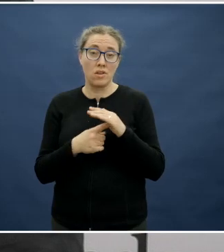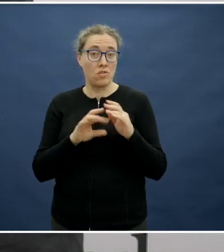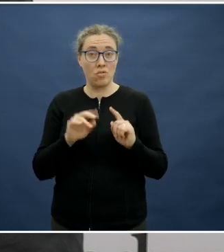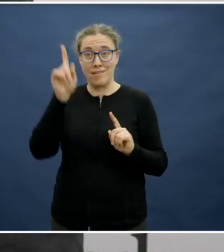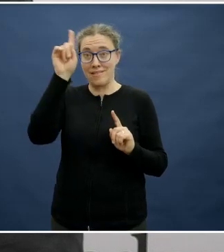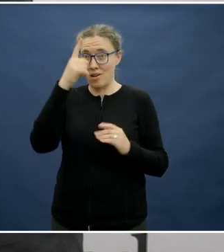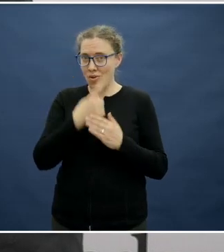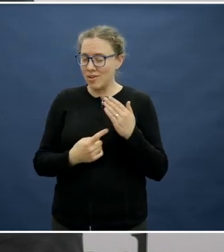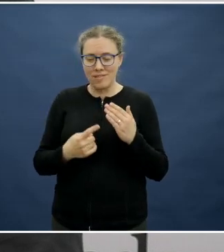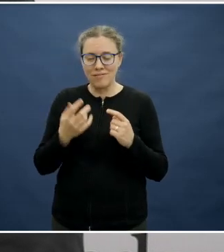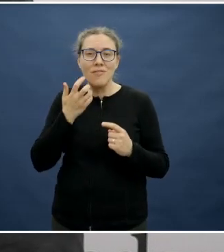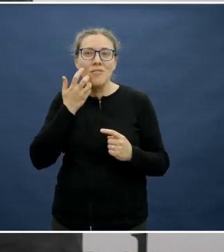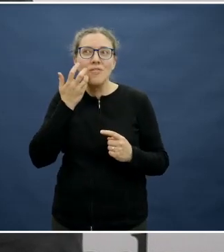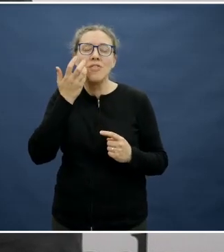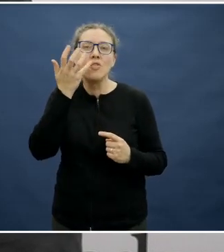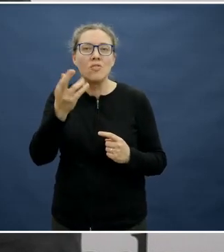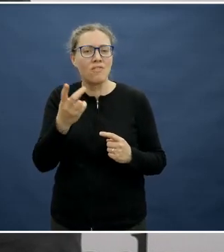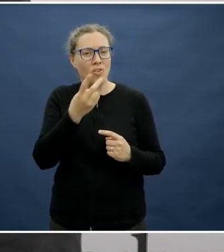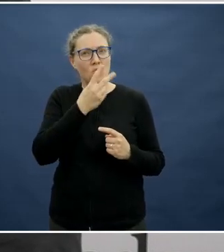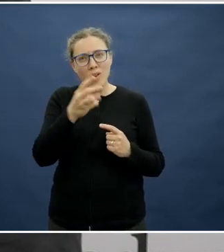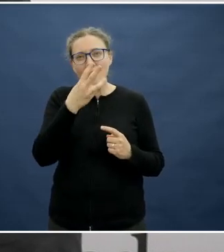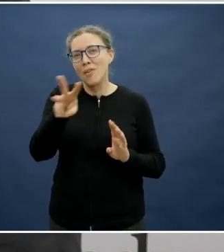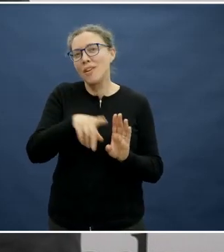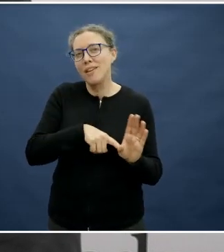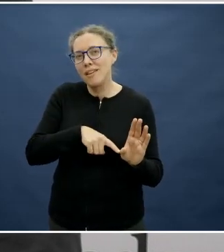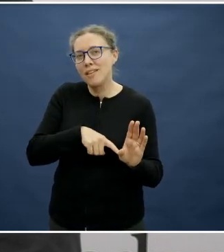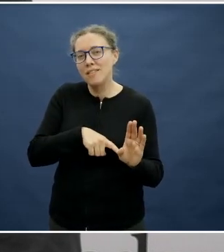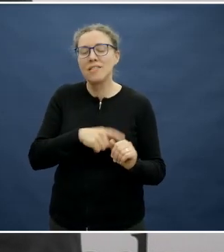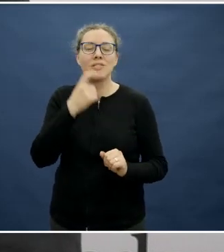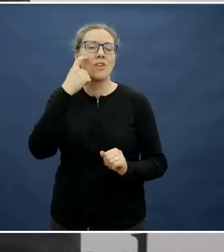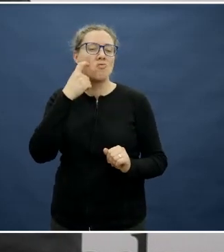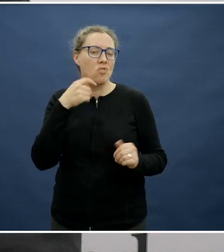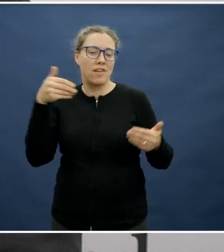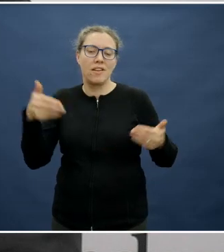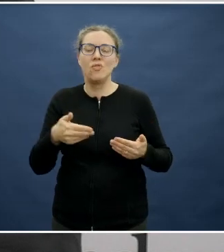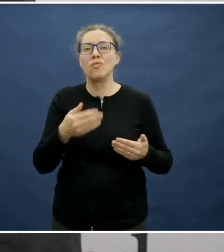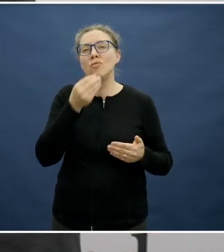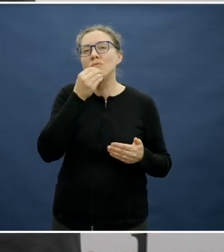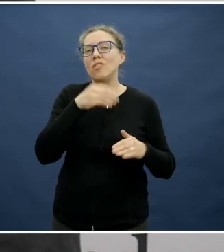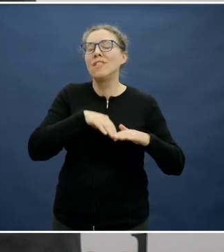I would encourage people to introduce foods in so many different ways. Just because a child doesn't like a food in a particular way doesn't mean they're not